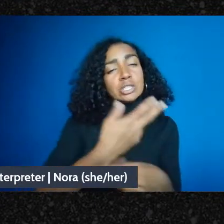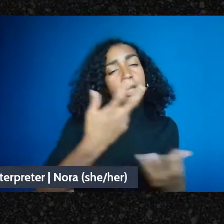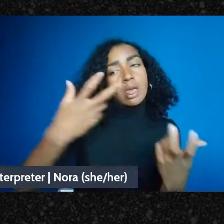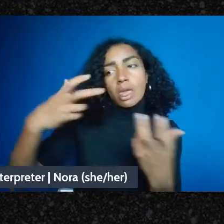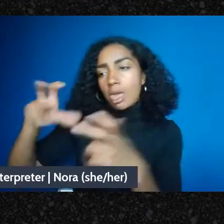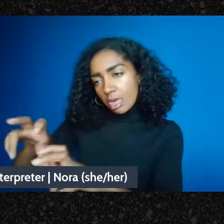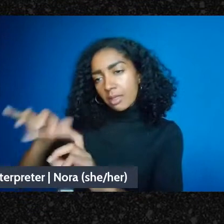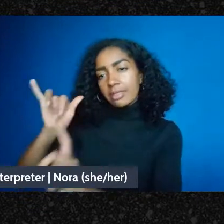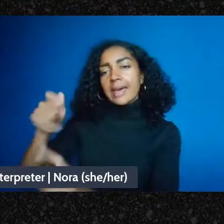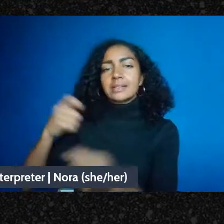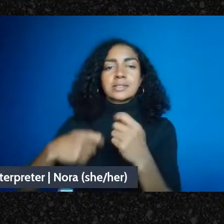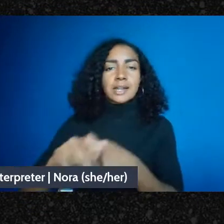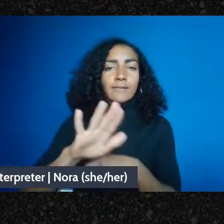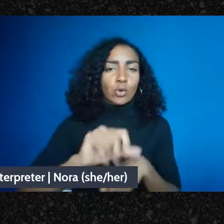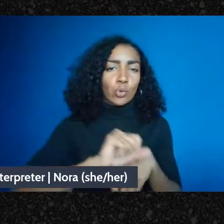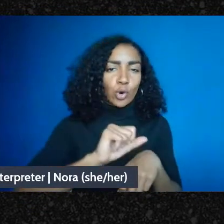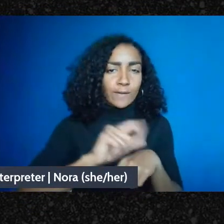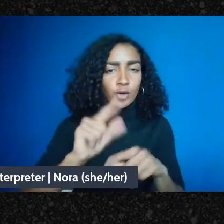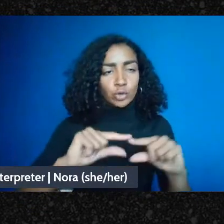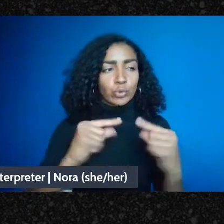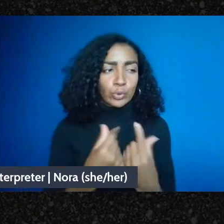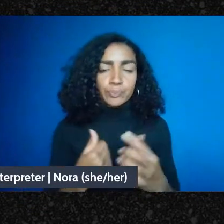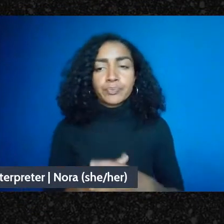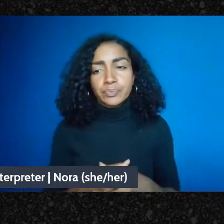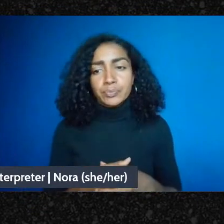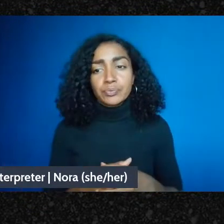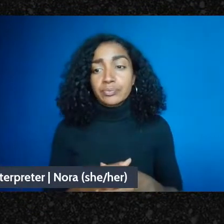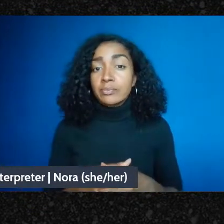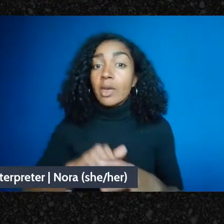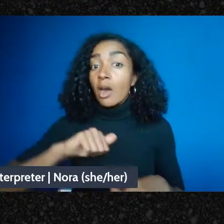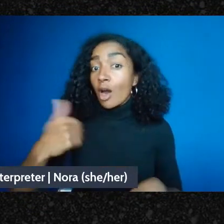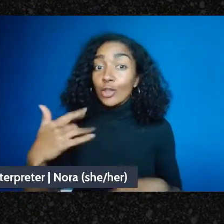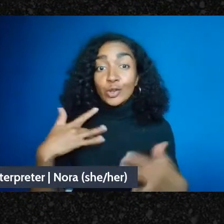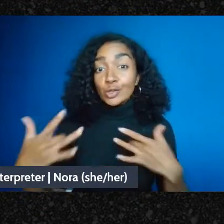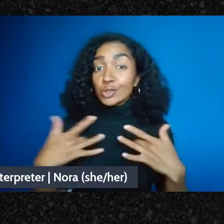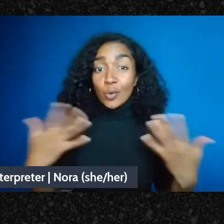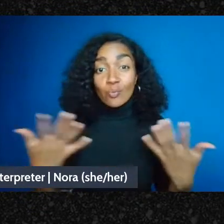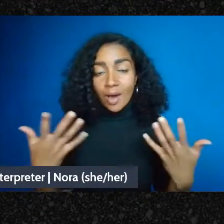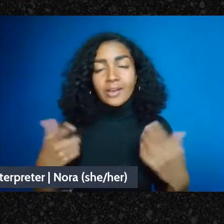Second concern is you have to deal with the state, you have to disclose a you know